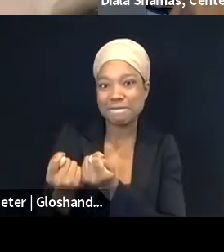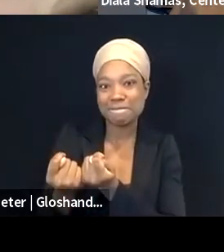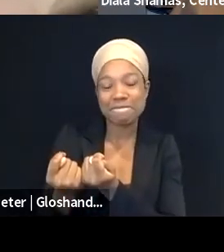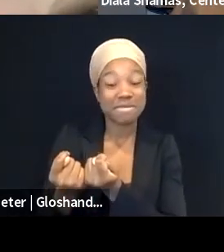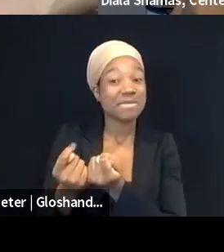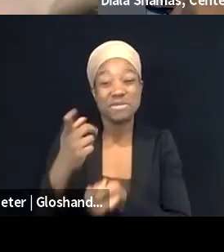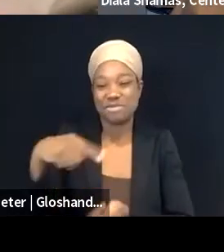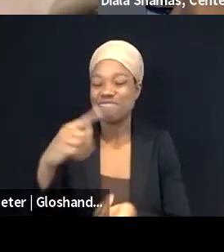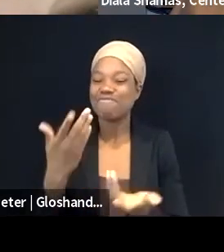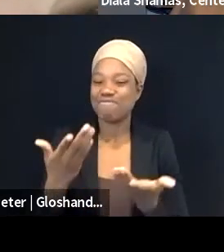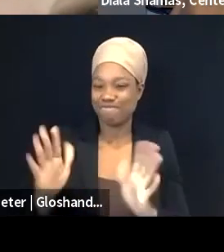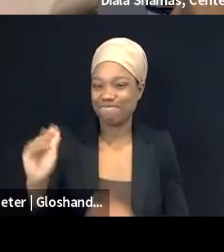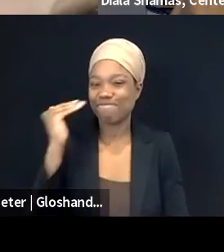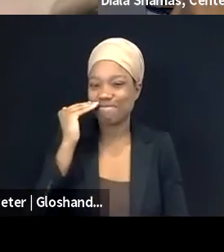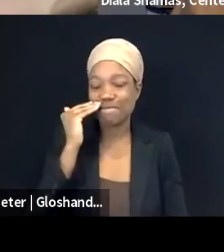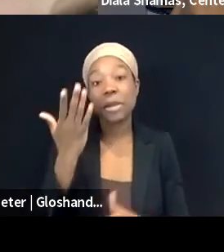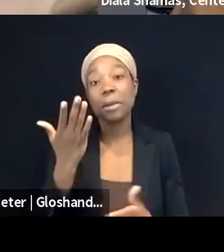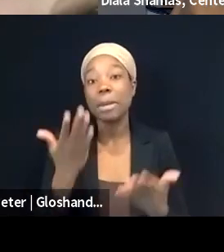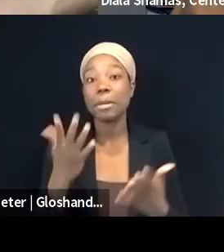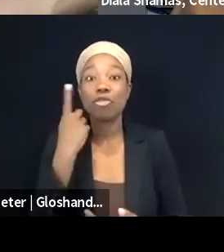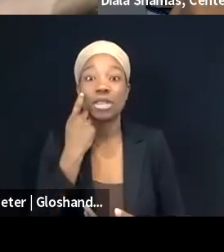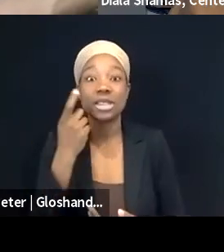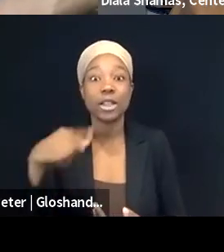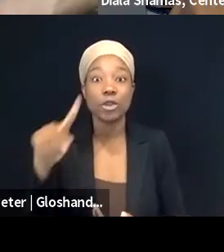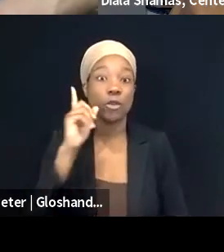Zoom removed events by,